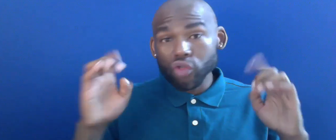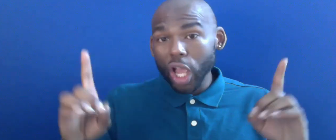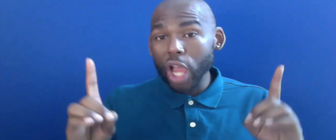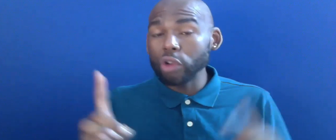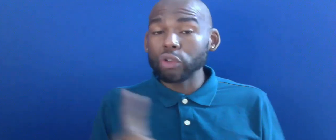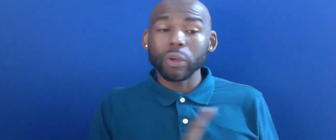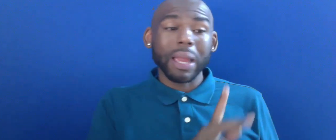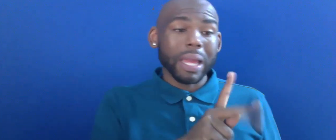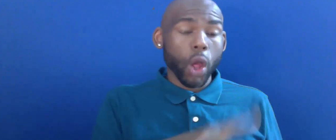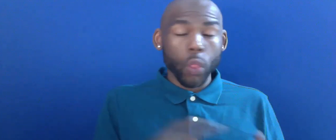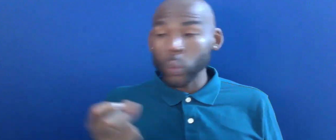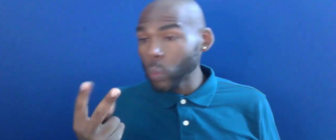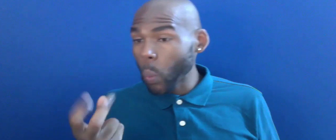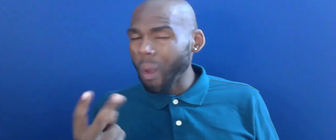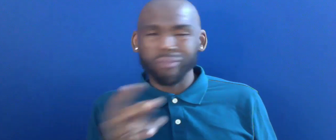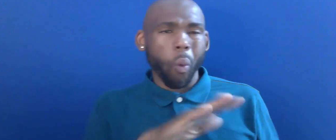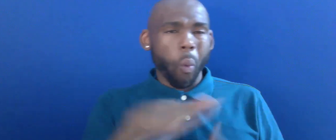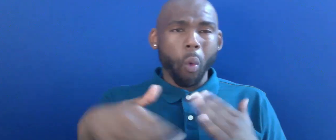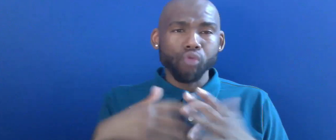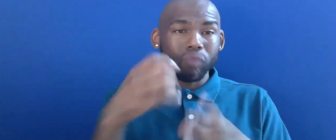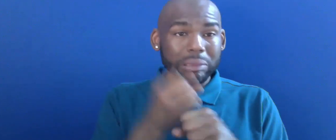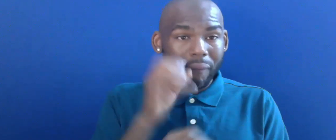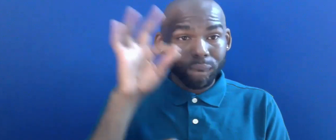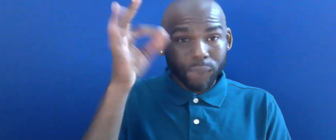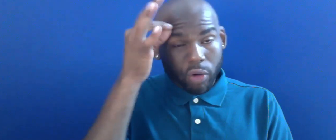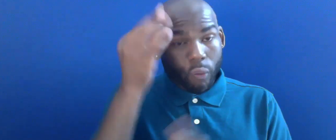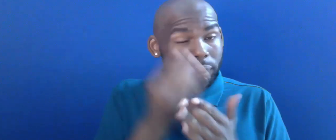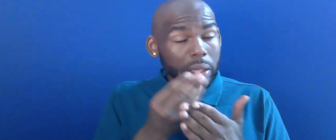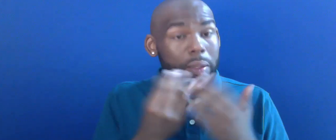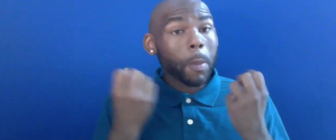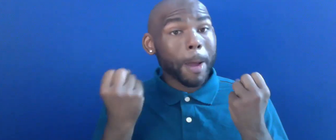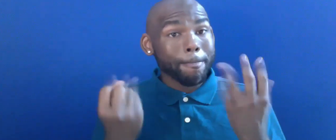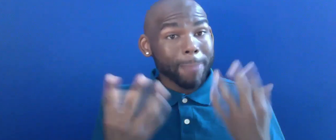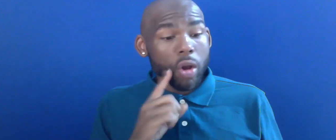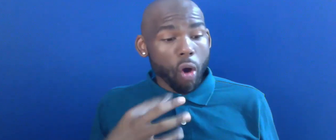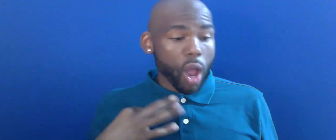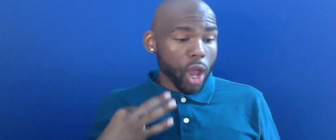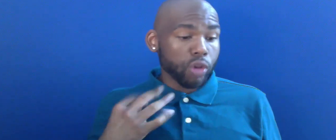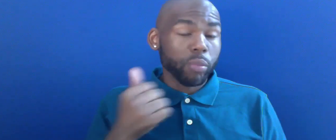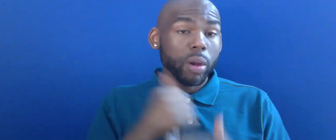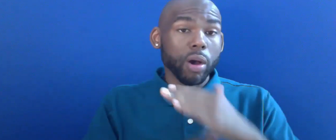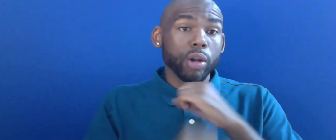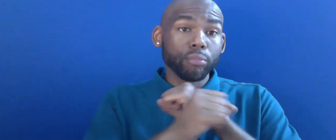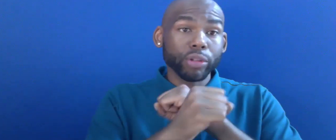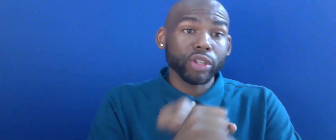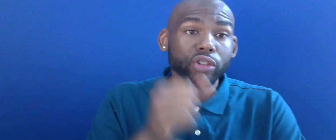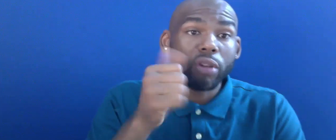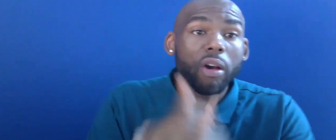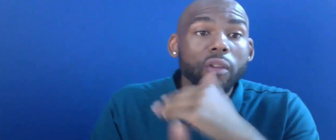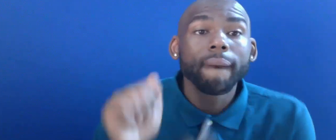INTERVENTION RECEIVE FEDERAL FUNDS. MANY ARE ELIGIBLE FOR PROTECTIONS UNDER SECTION 504 OR